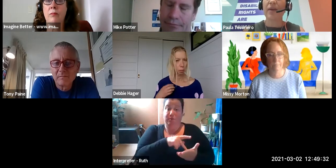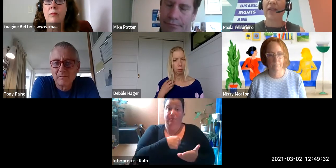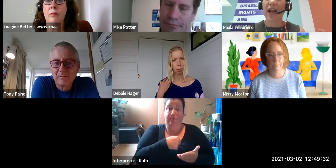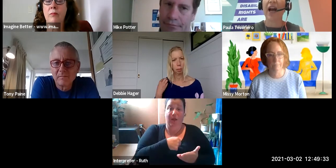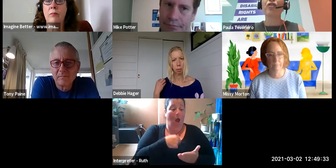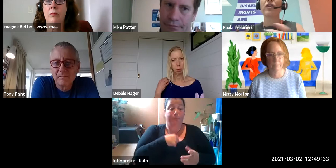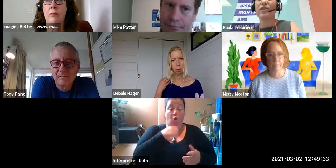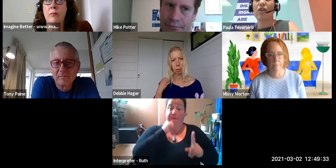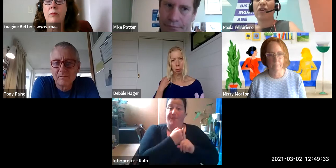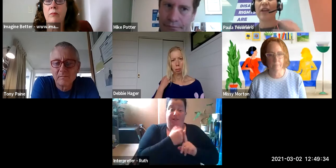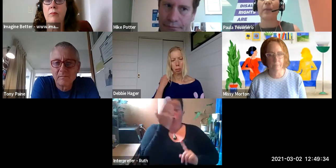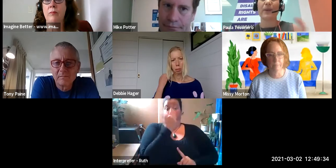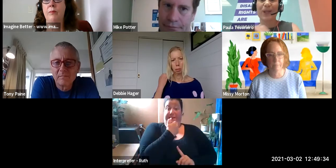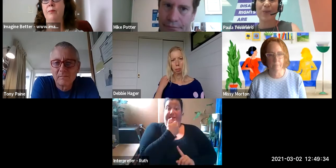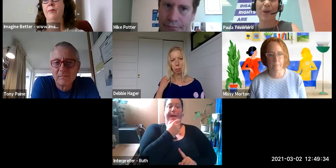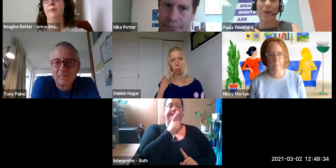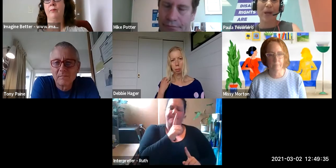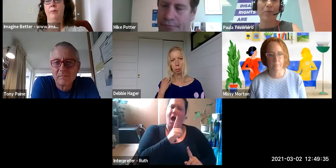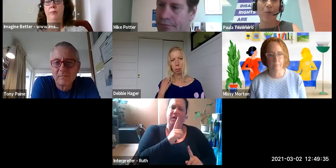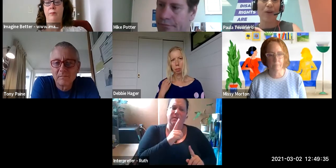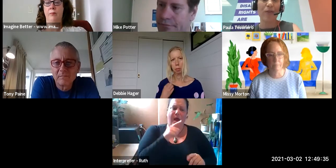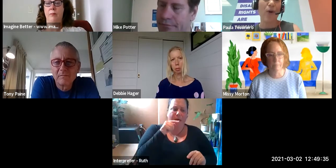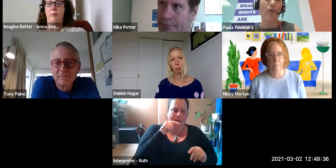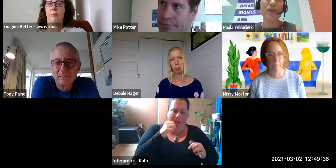me that our country is not in a position where we're much more evolved.